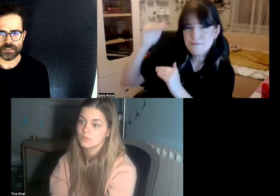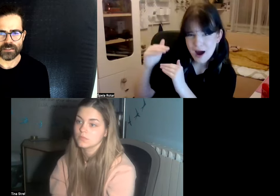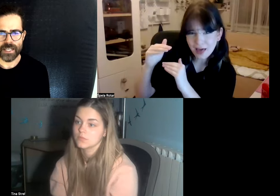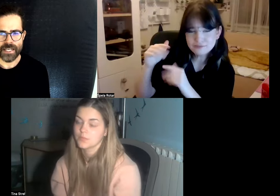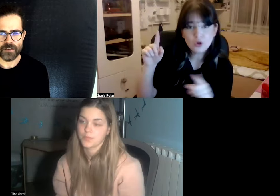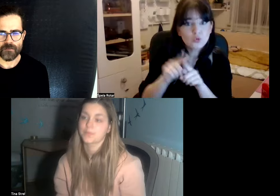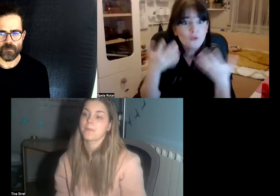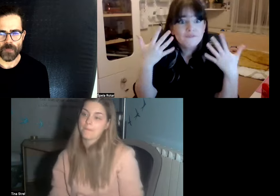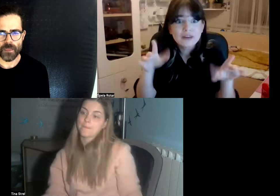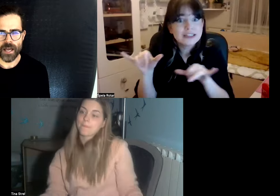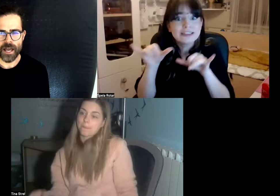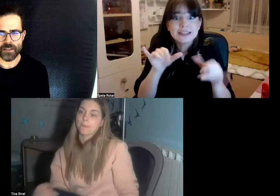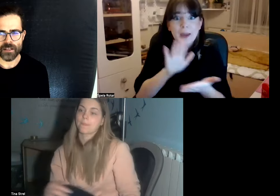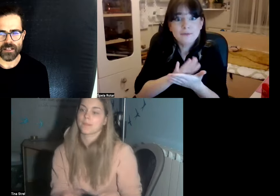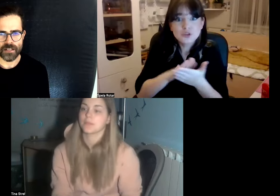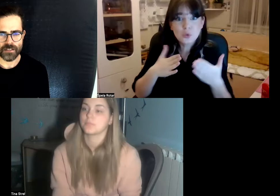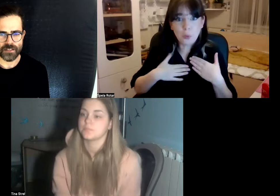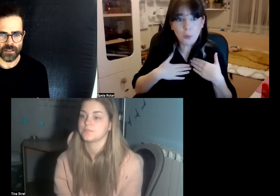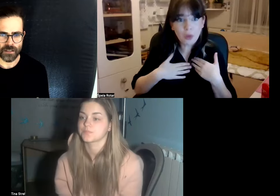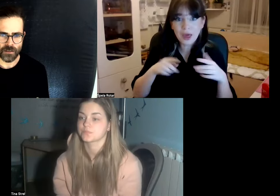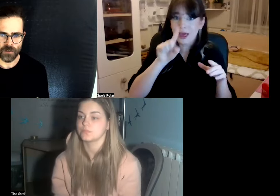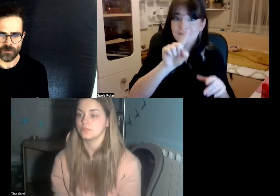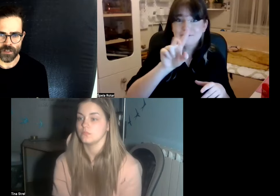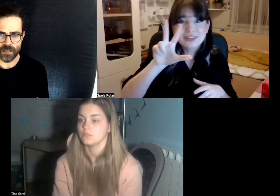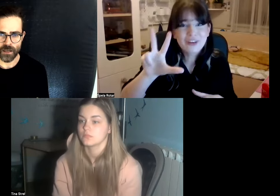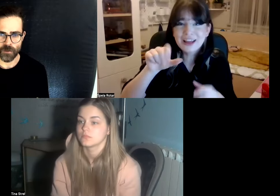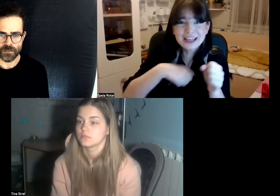they I have a lesser understanding of sign language